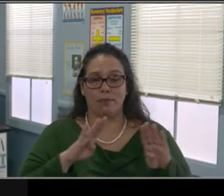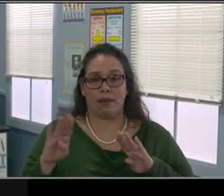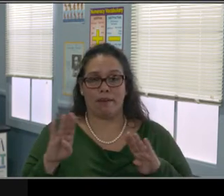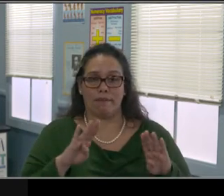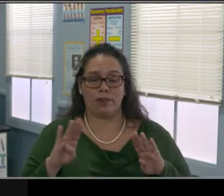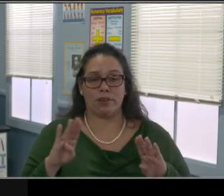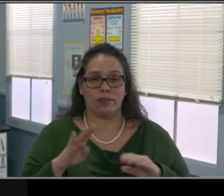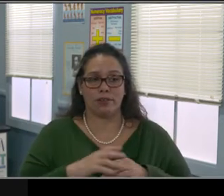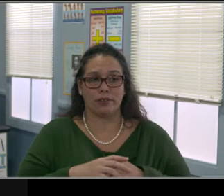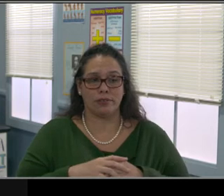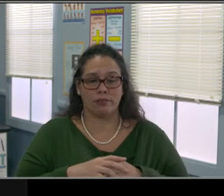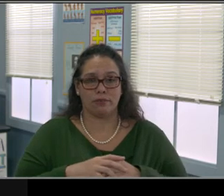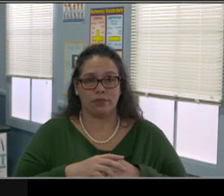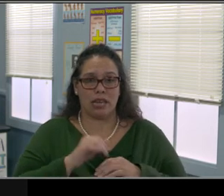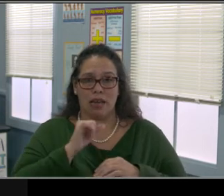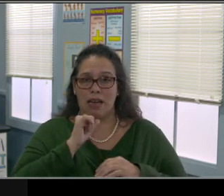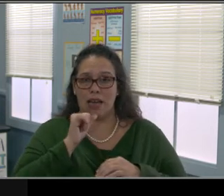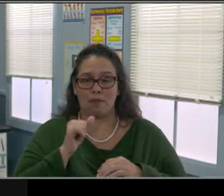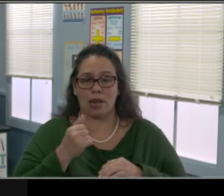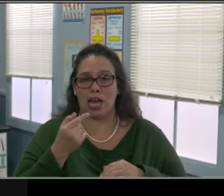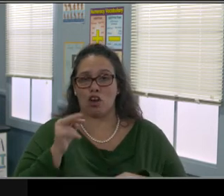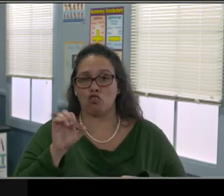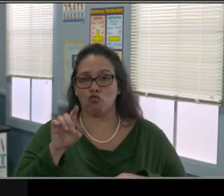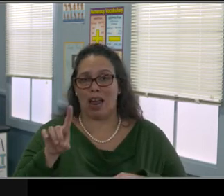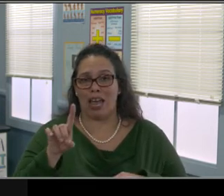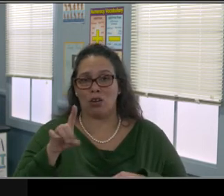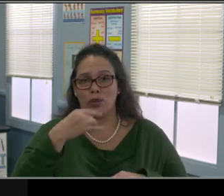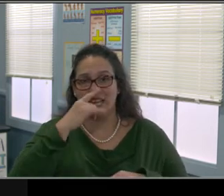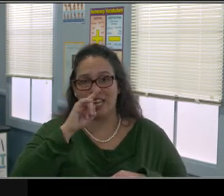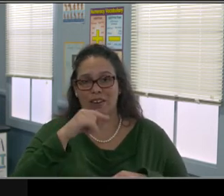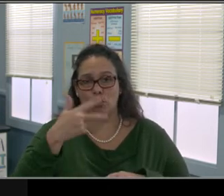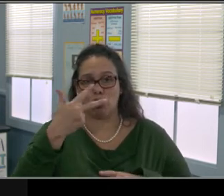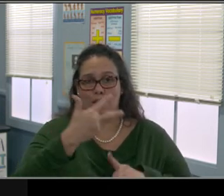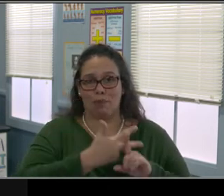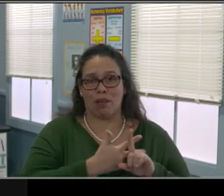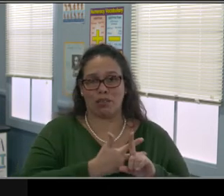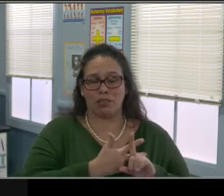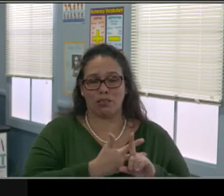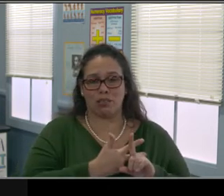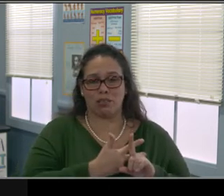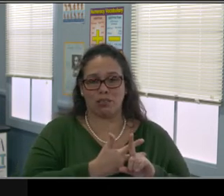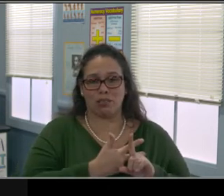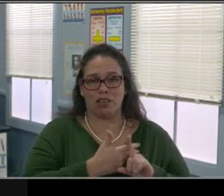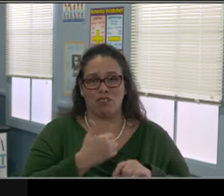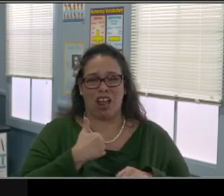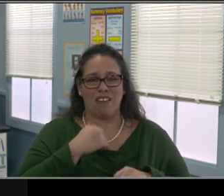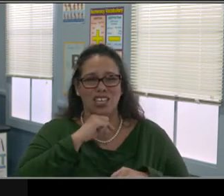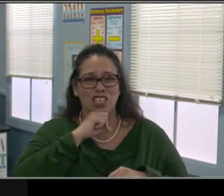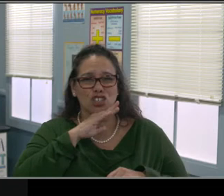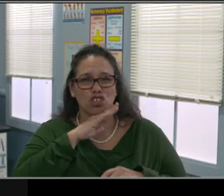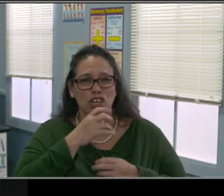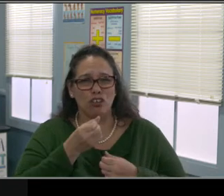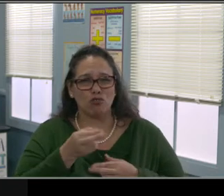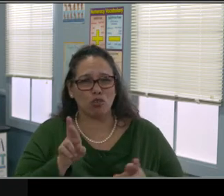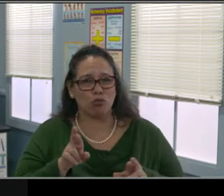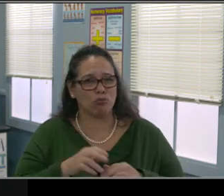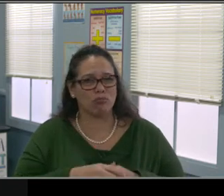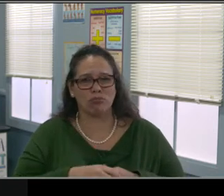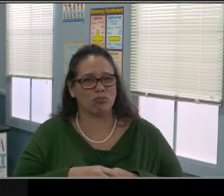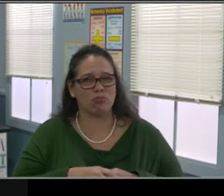On a scale of 1-10 and again, I know this little self evaluation. Rate yourself now. Give yourself a number now.